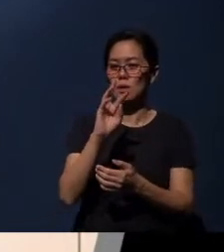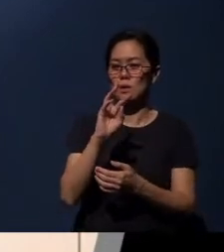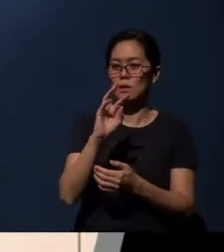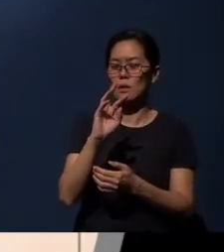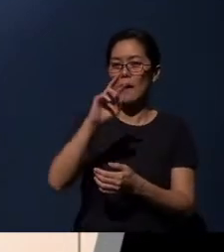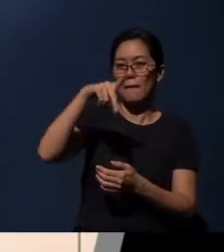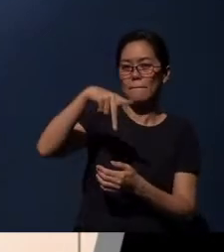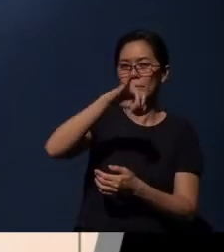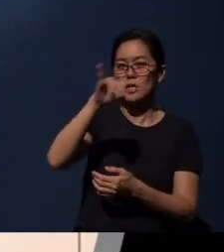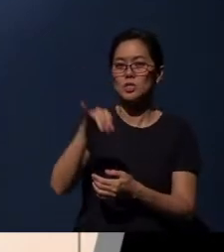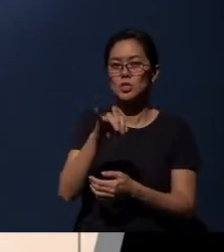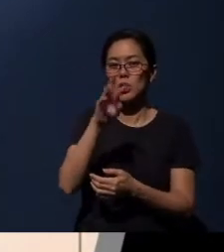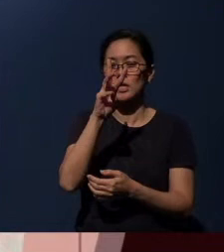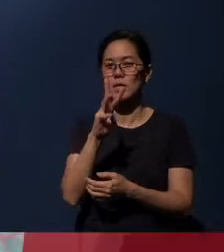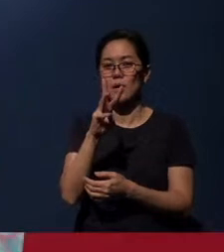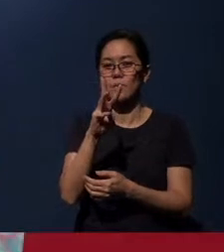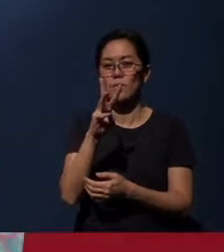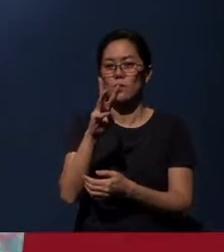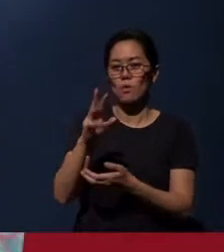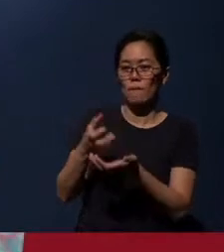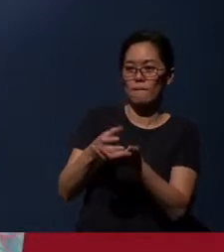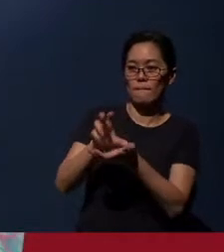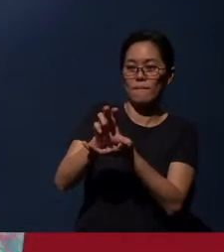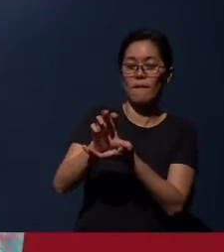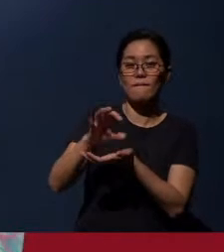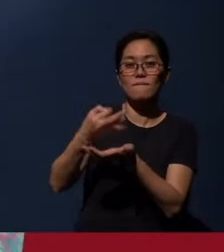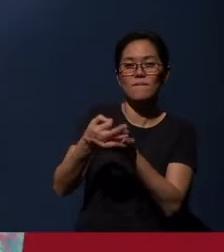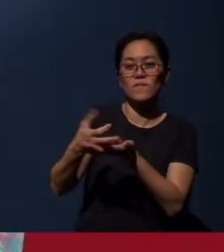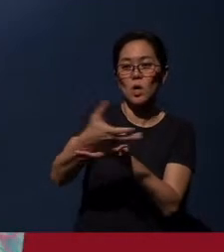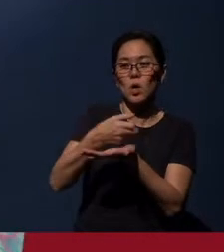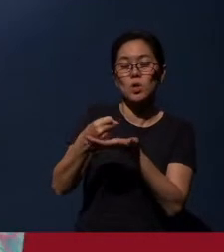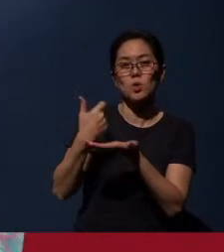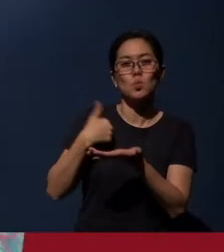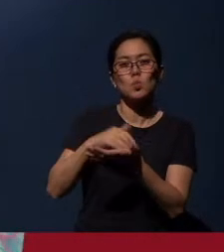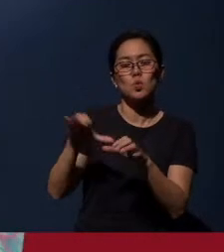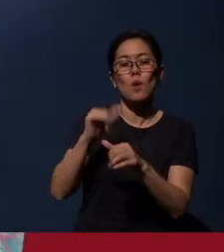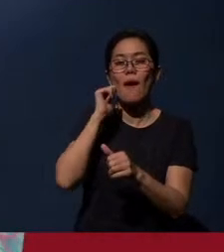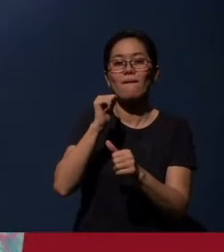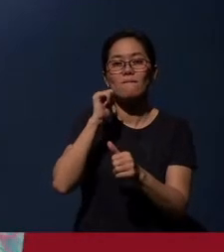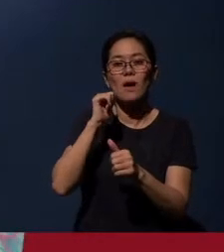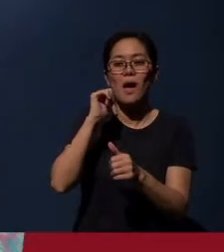the Pastor John Willis Mission funds collection that we do every Chinese New Year